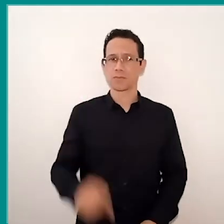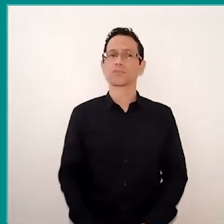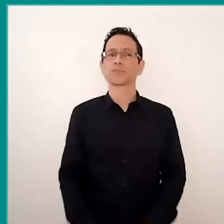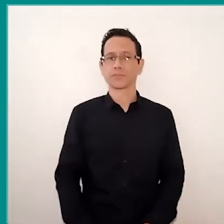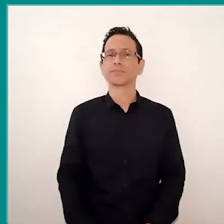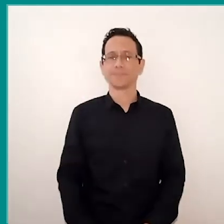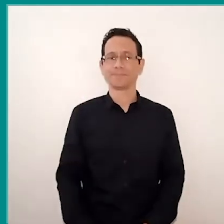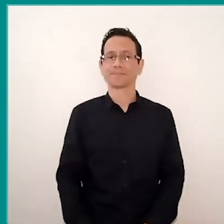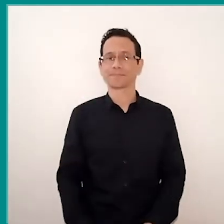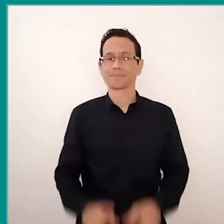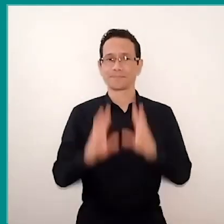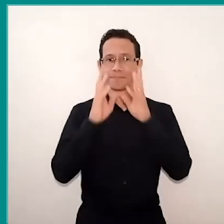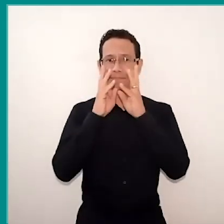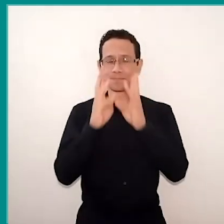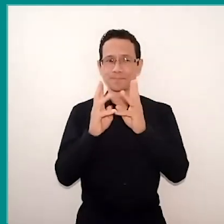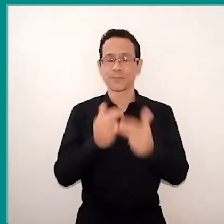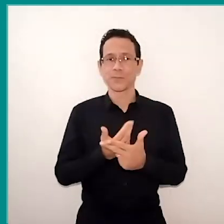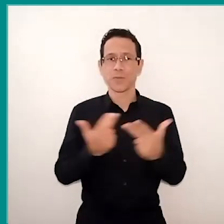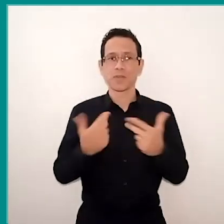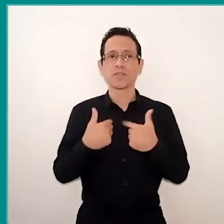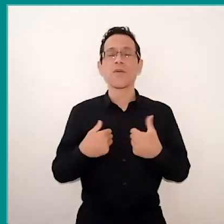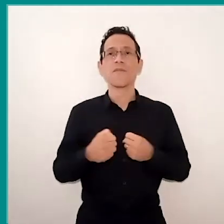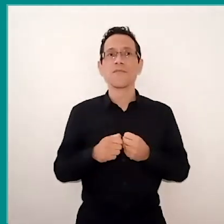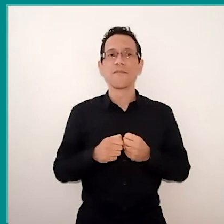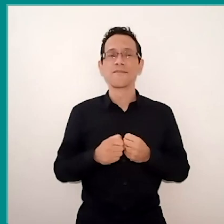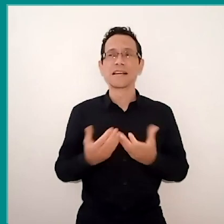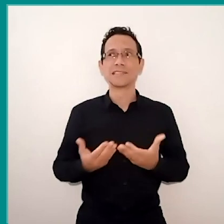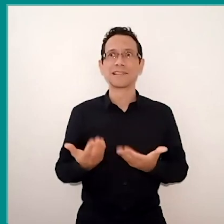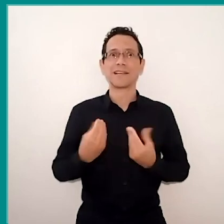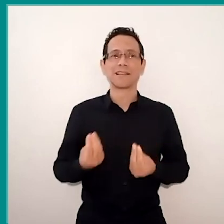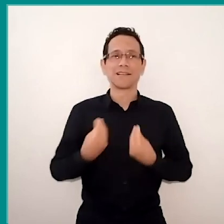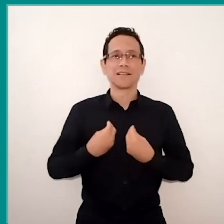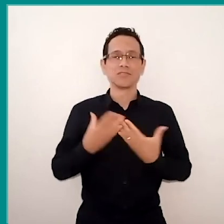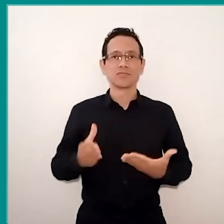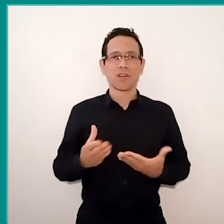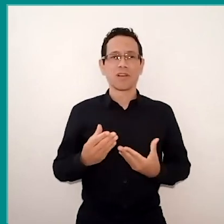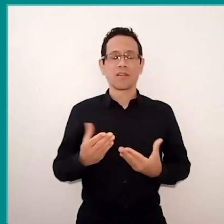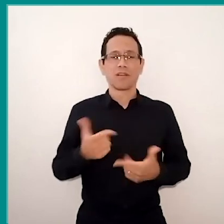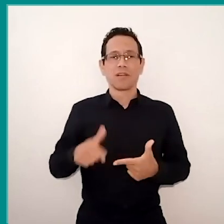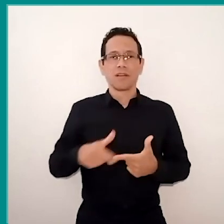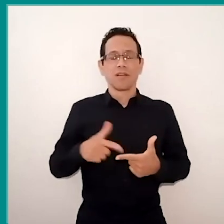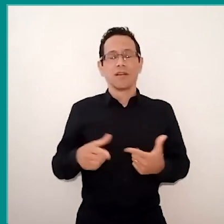and listen to certain things. “And what do I do with it? What is my role in front of this situation?”